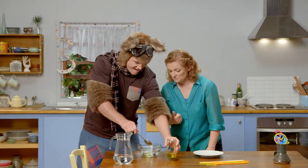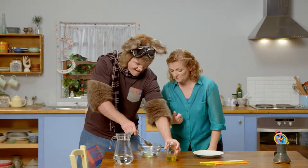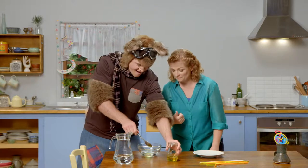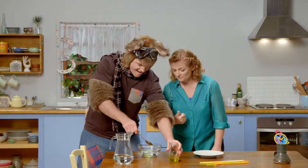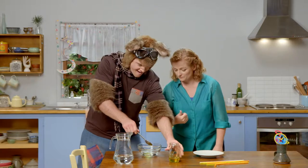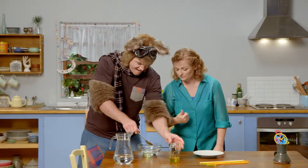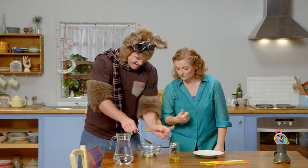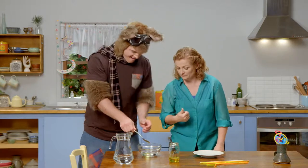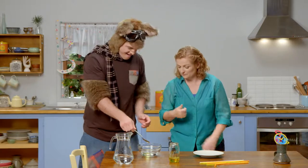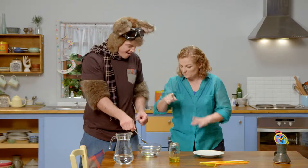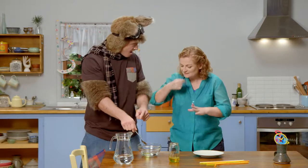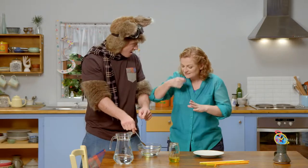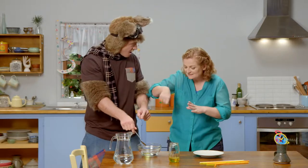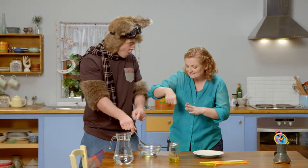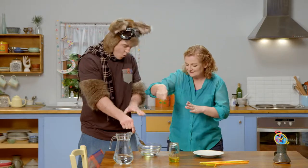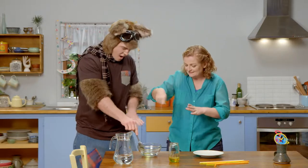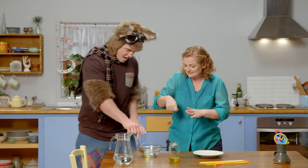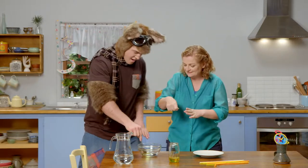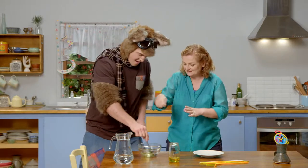Yes. Now mix it together.